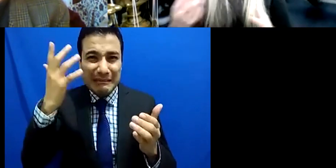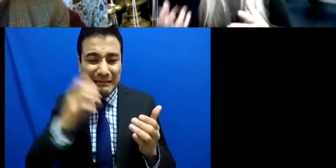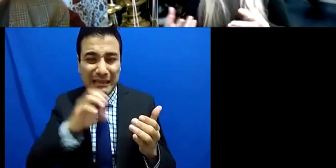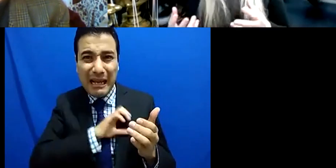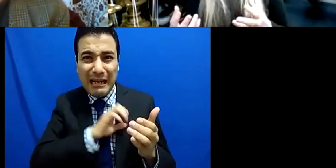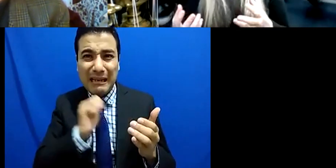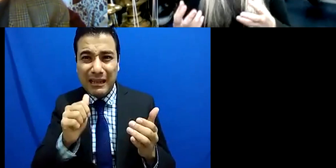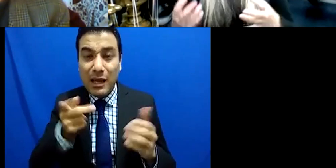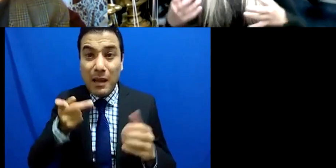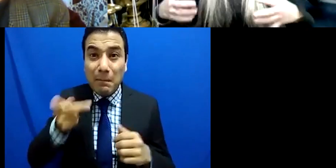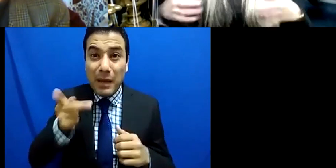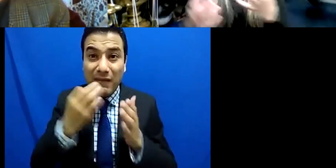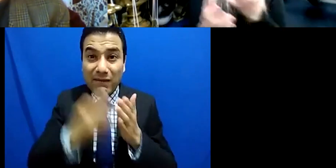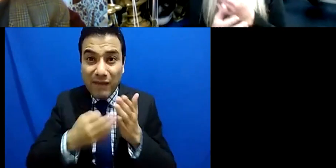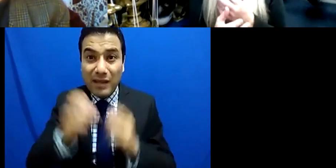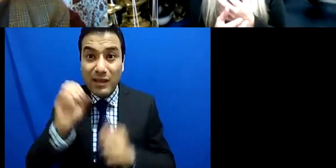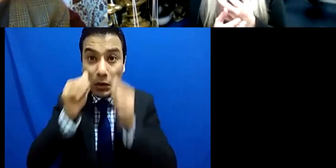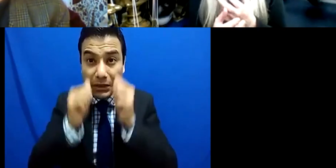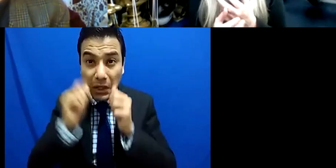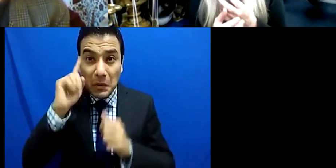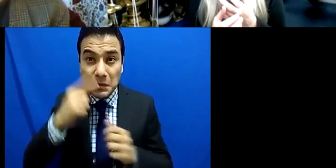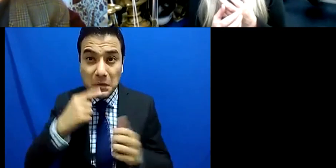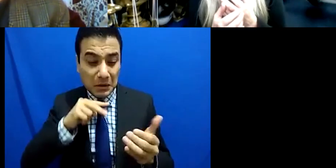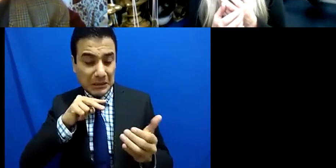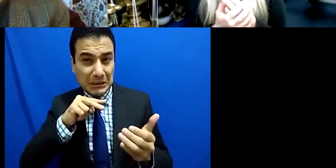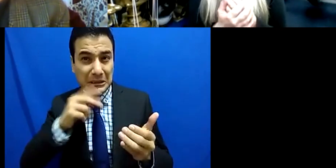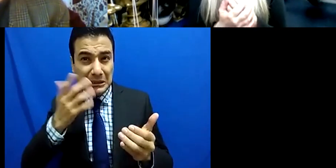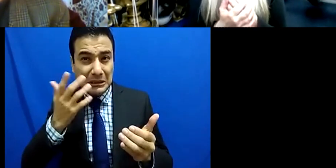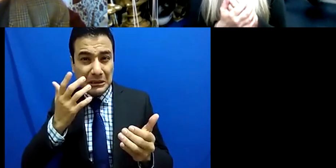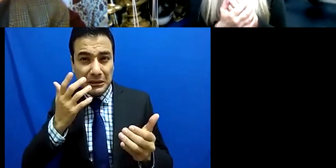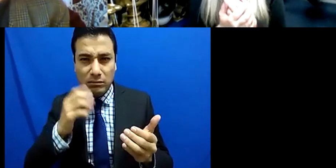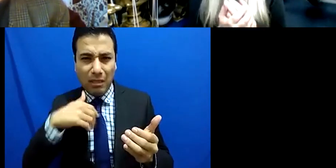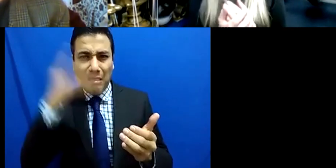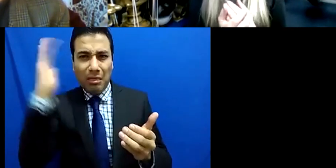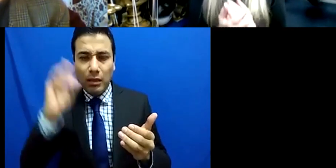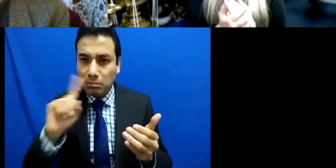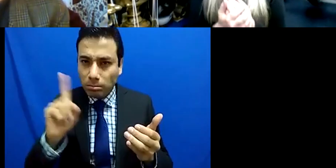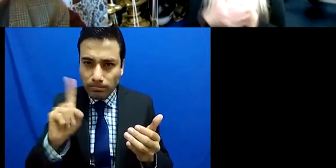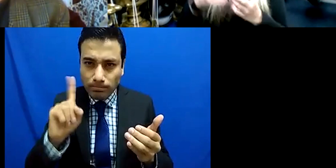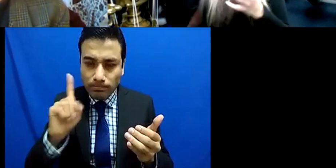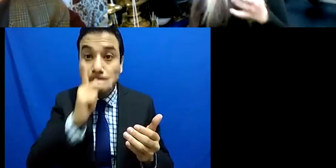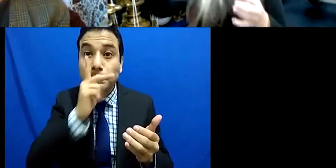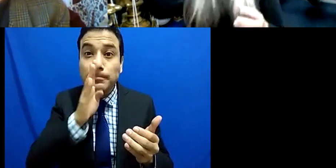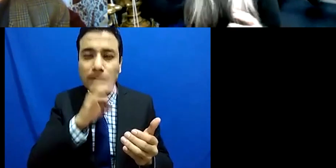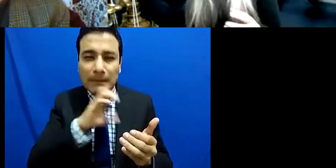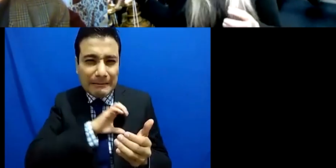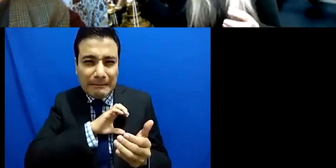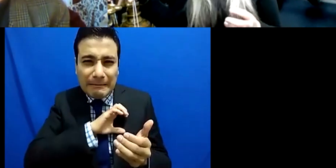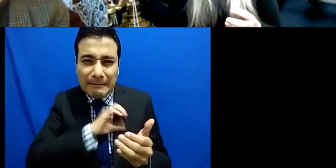or whatever that could absolutely nurture that baby and so unfortunately it's outside forces